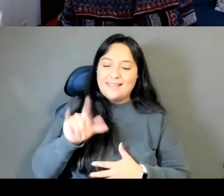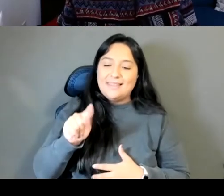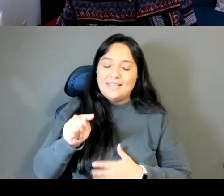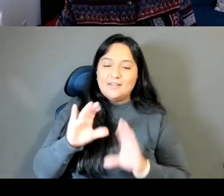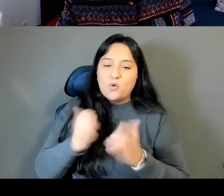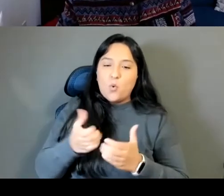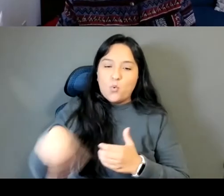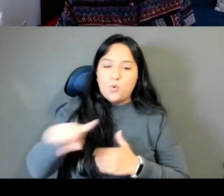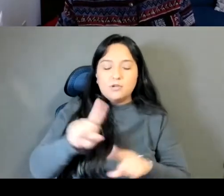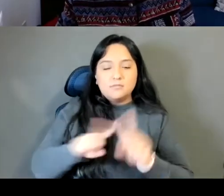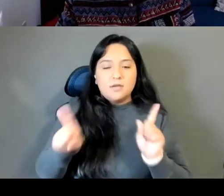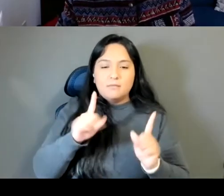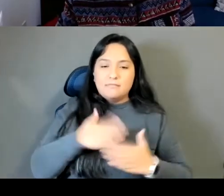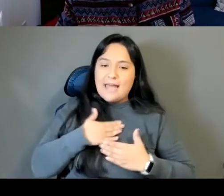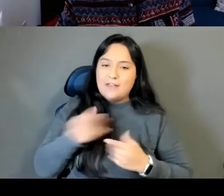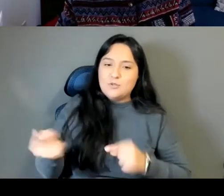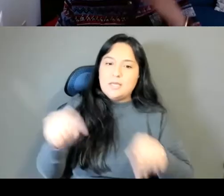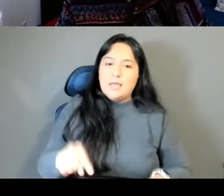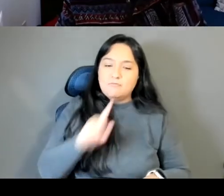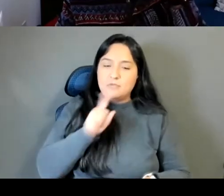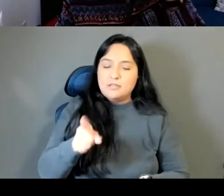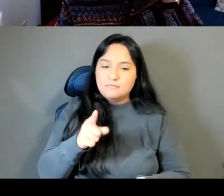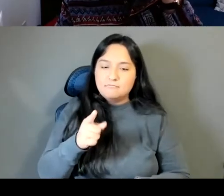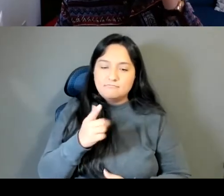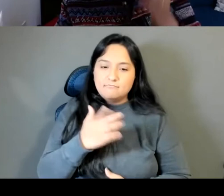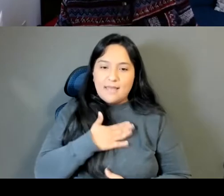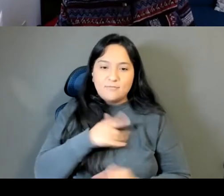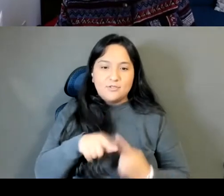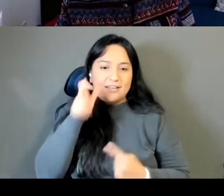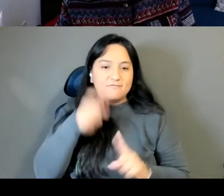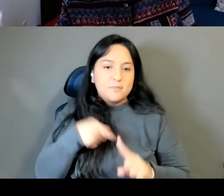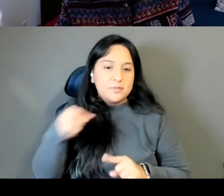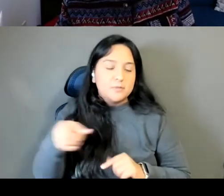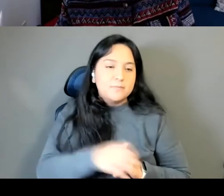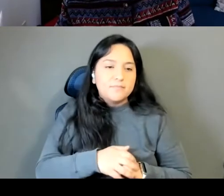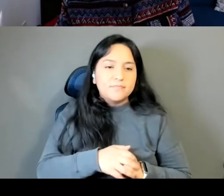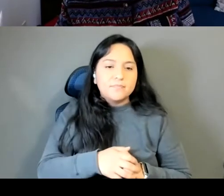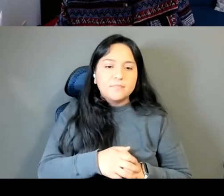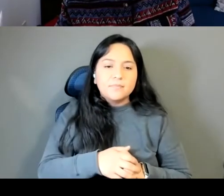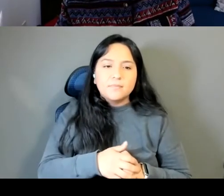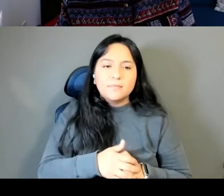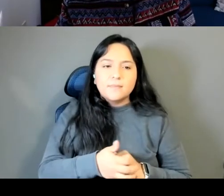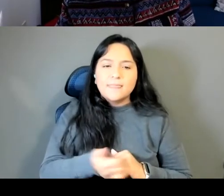Um, I, oh there's another question in the chat and I just answered Gina's question.